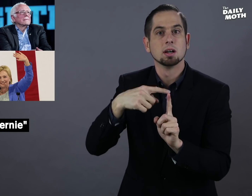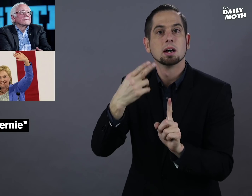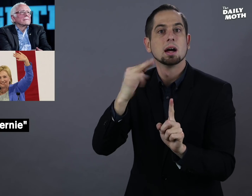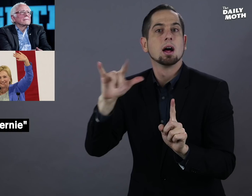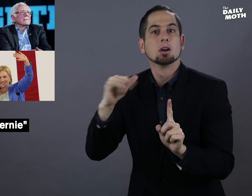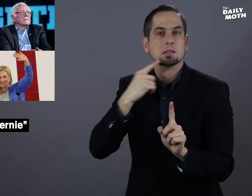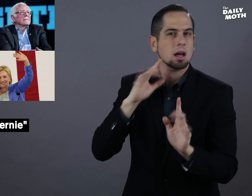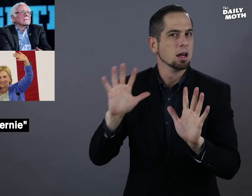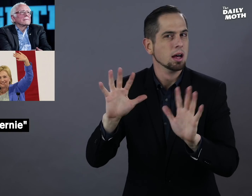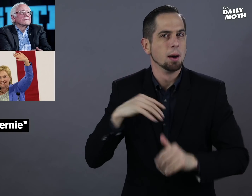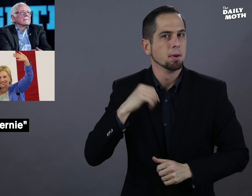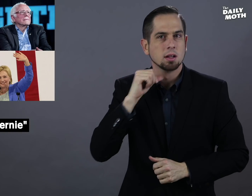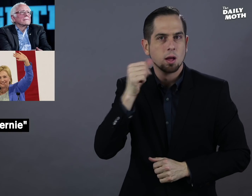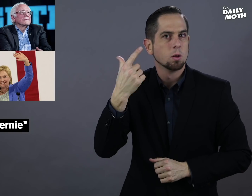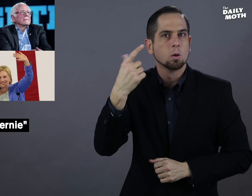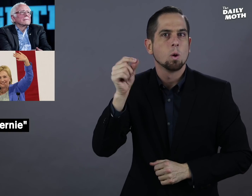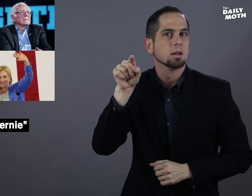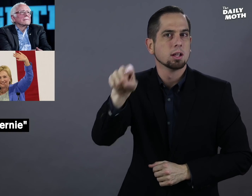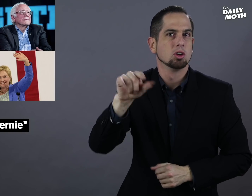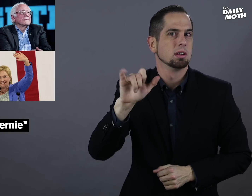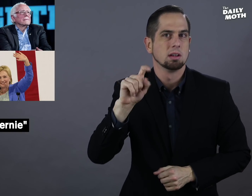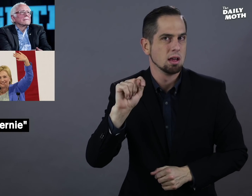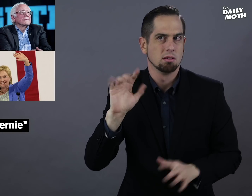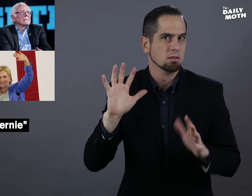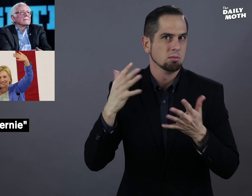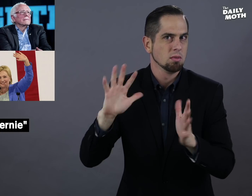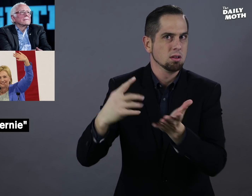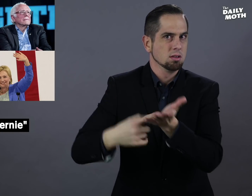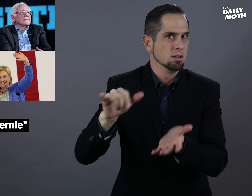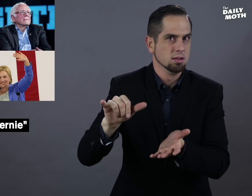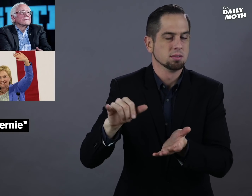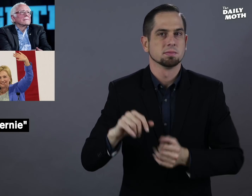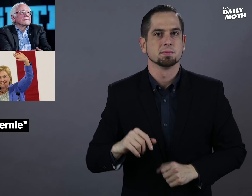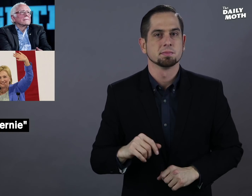Hillary said "I'm not going to go there yet."